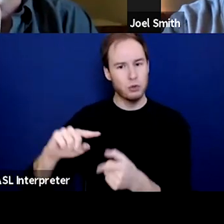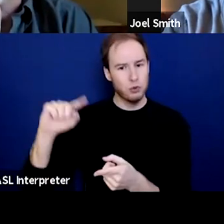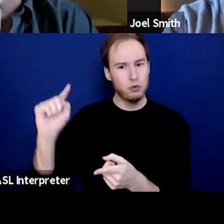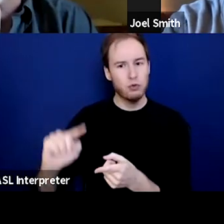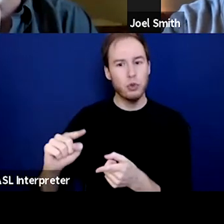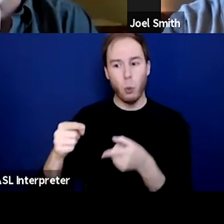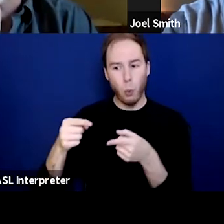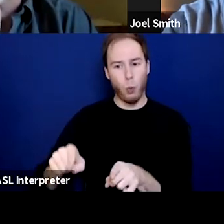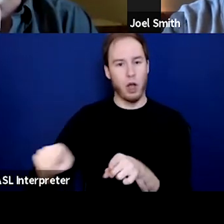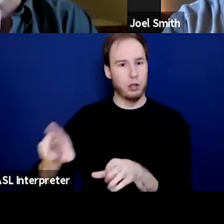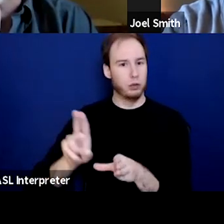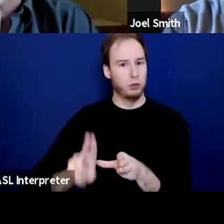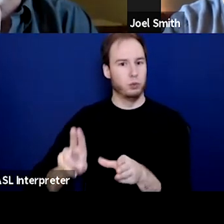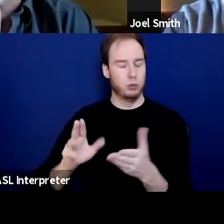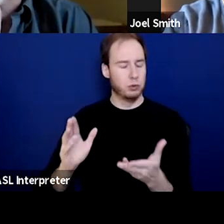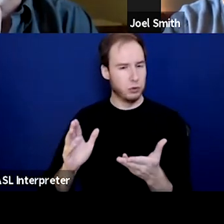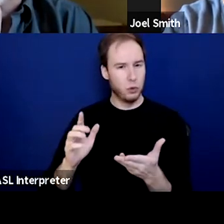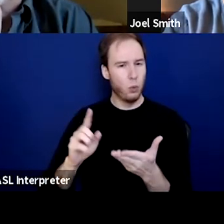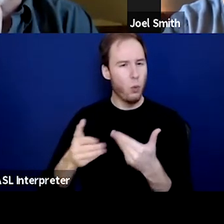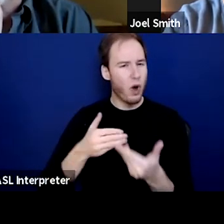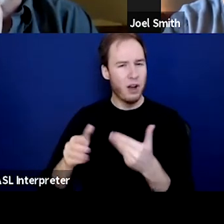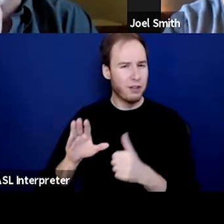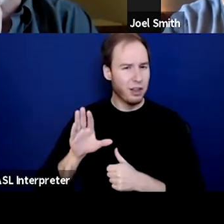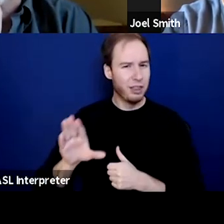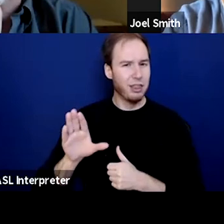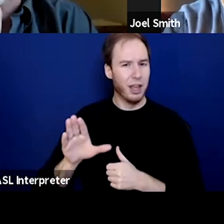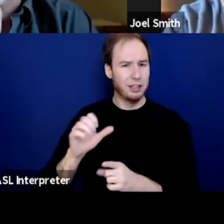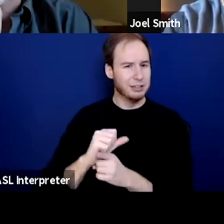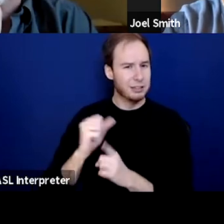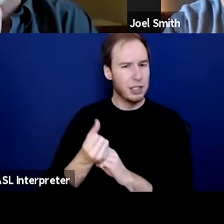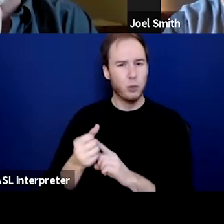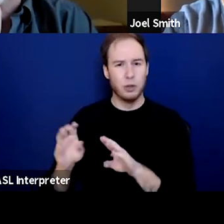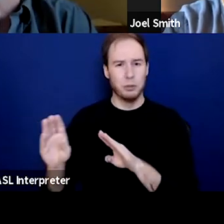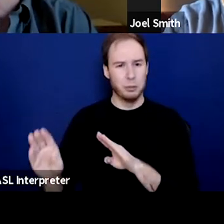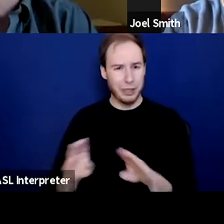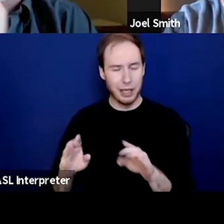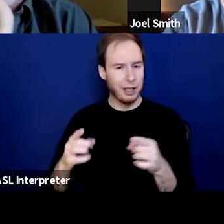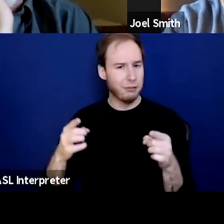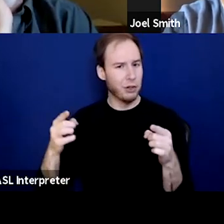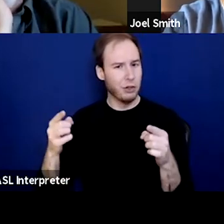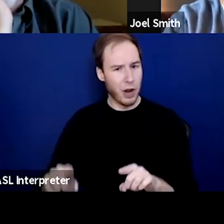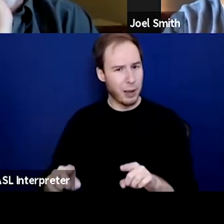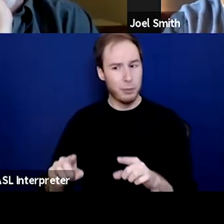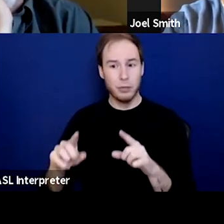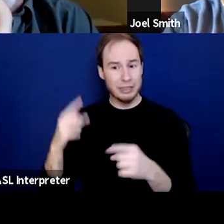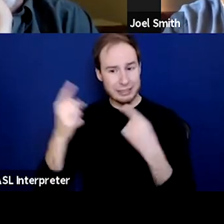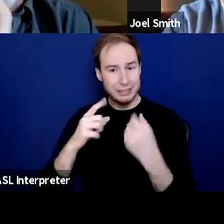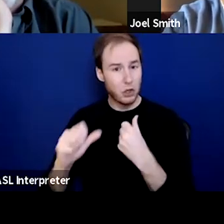or whatever it is the behavior is that is occurring, that is potentially harmful. And for those of us